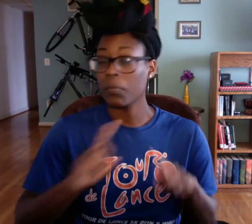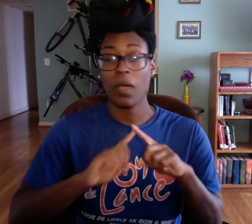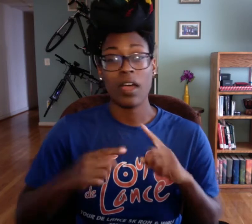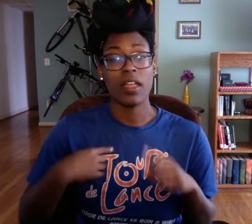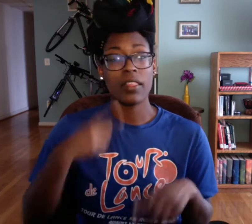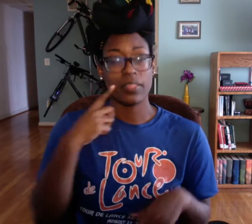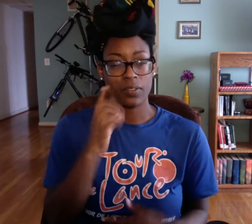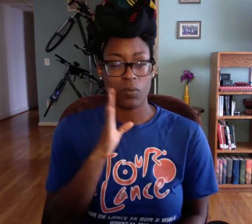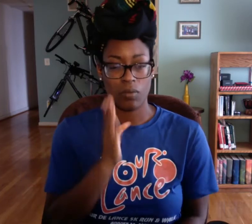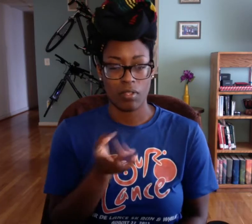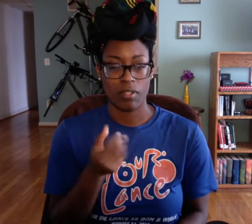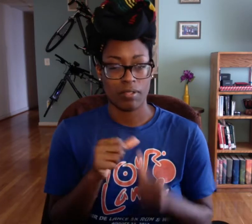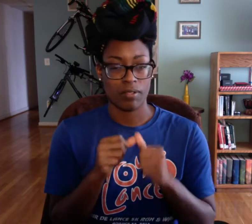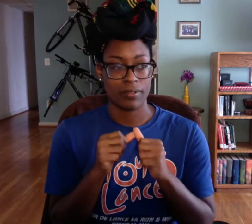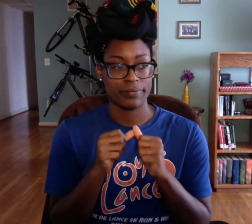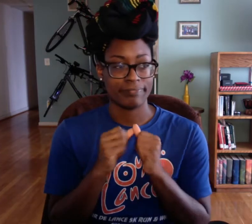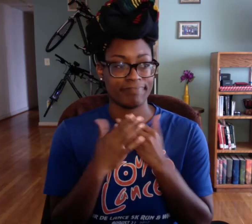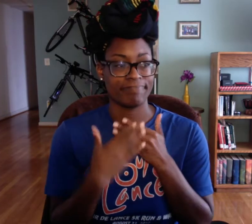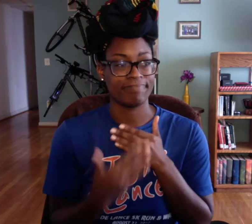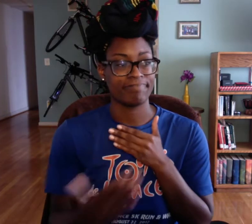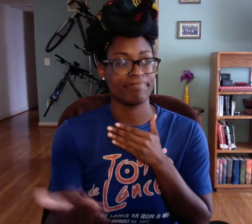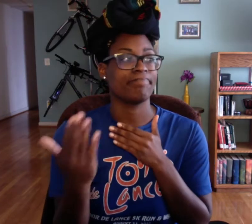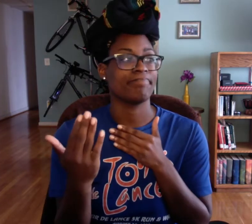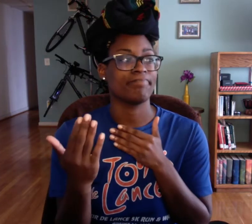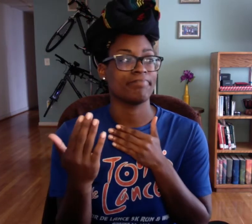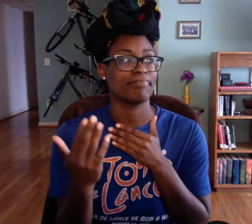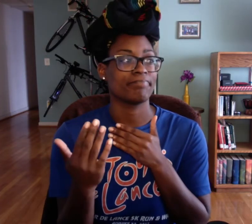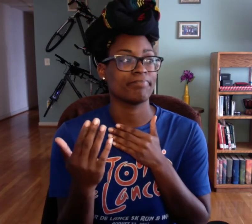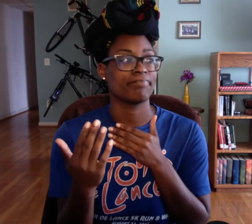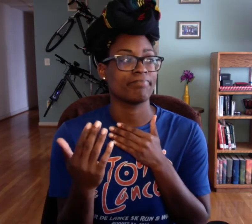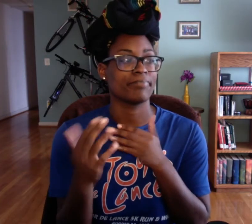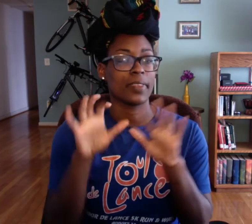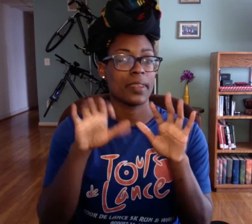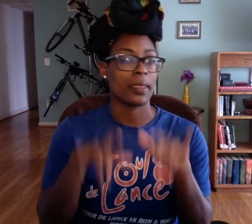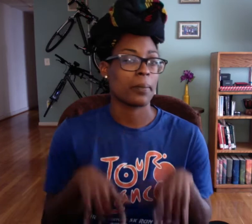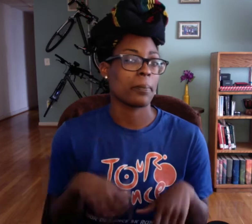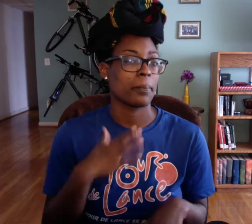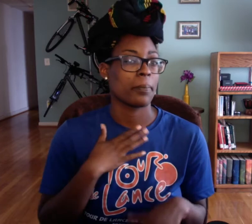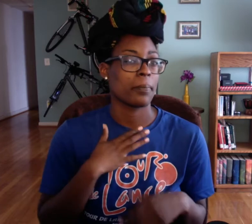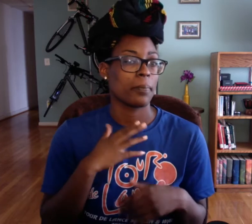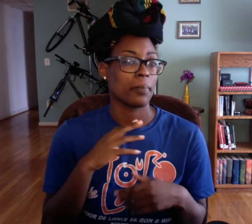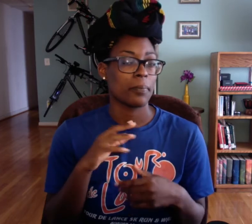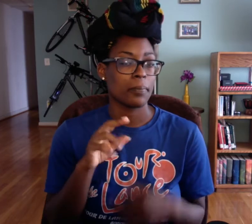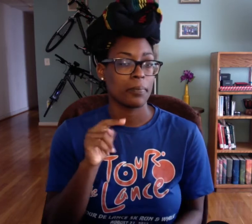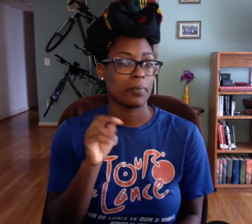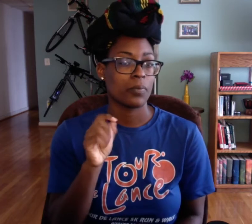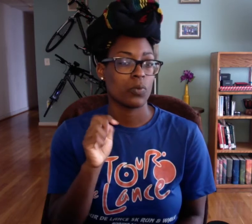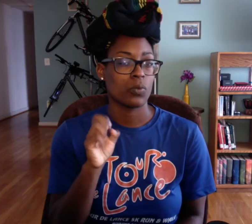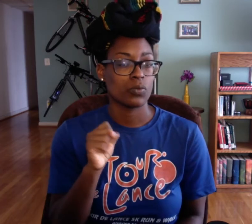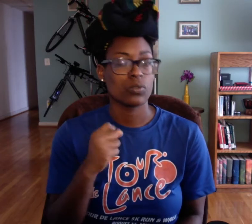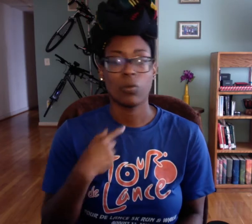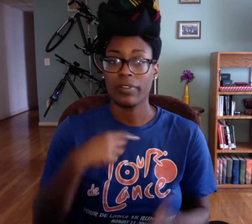But I think I might moving forward maybe type my notes.